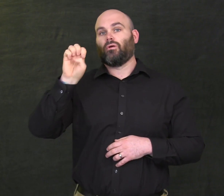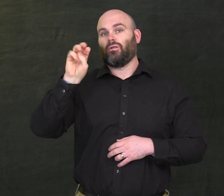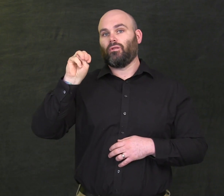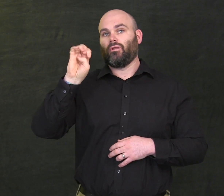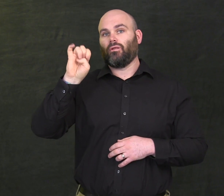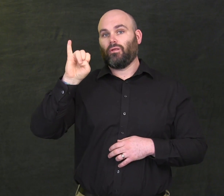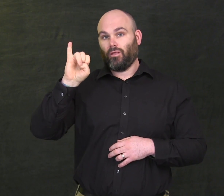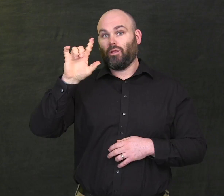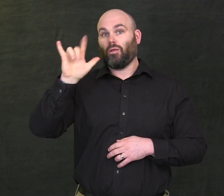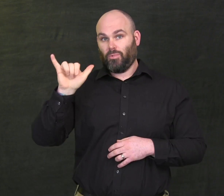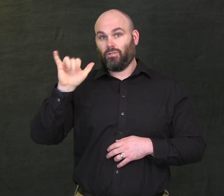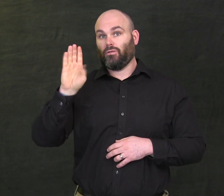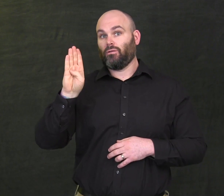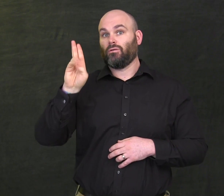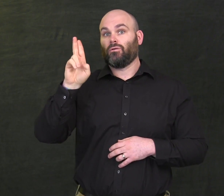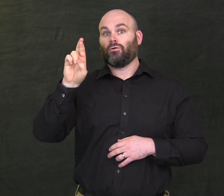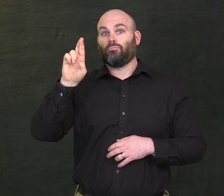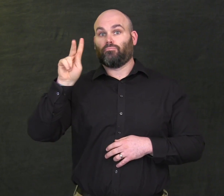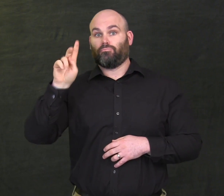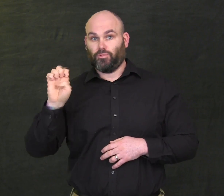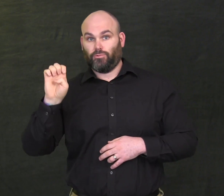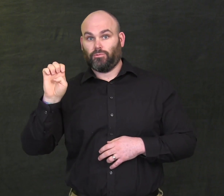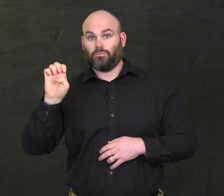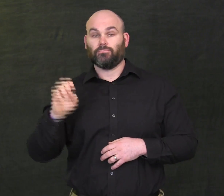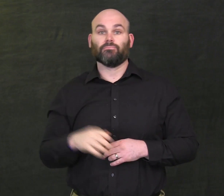and Emily Burke.